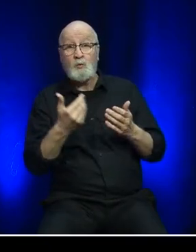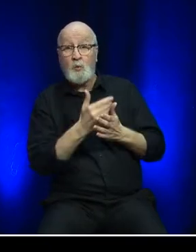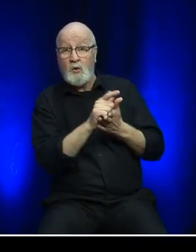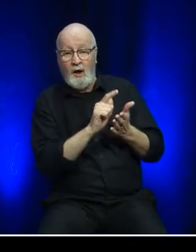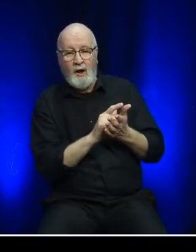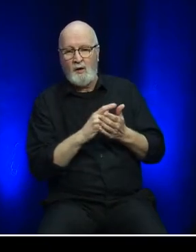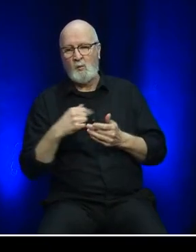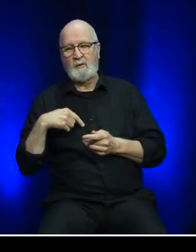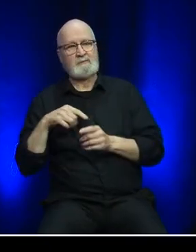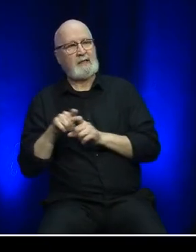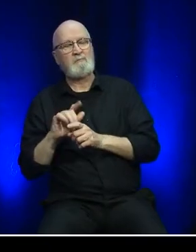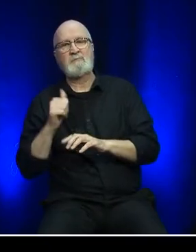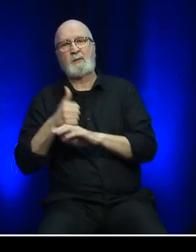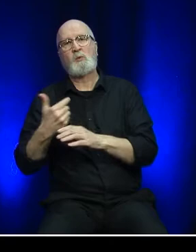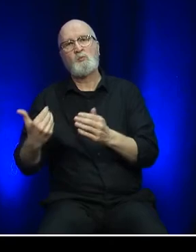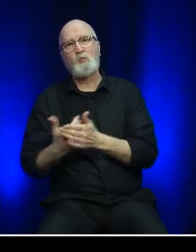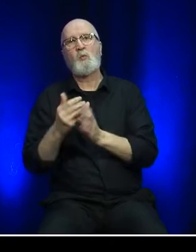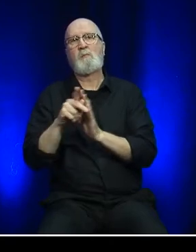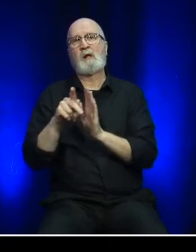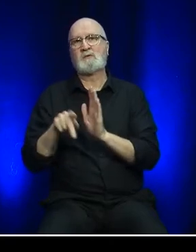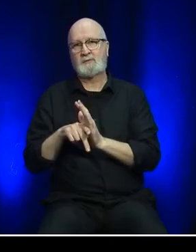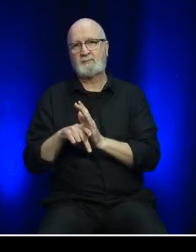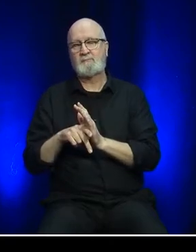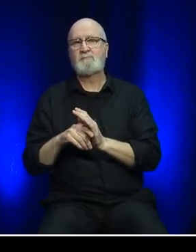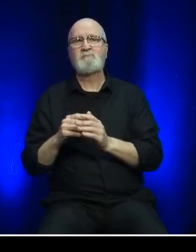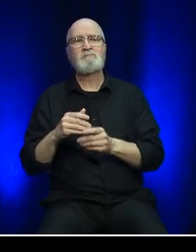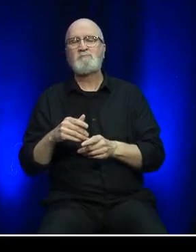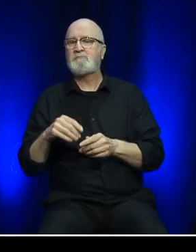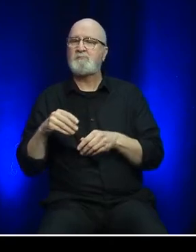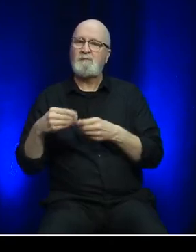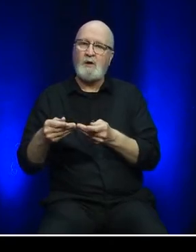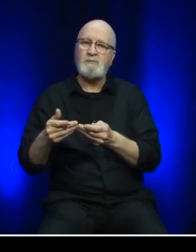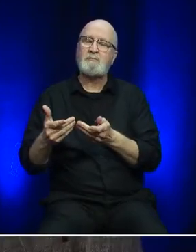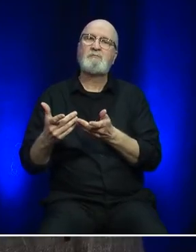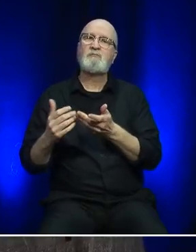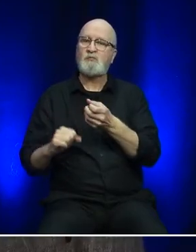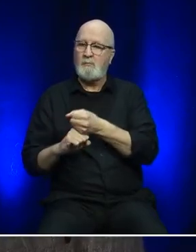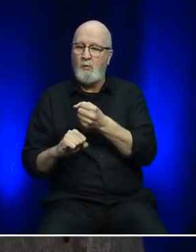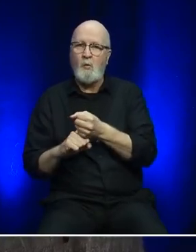It provides for workplace assessments, preventative measures, and implementation plans,